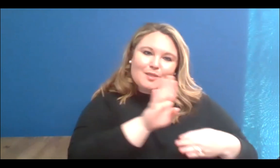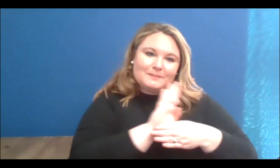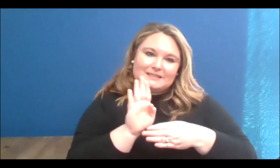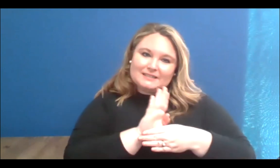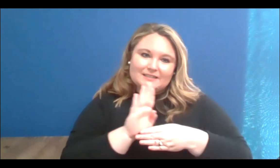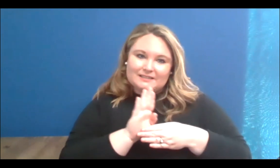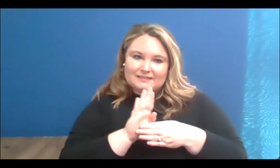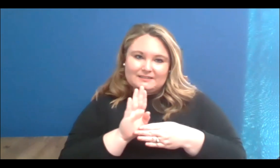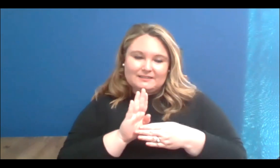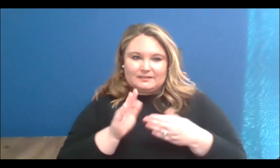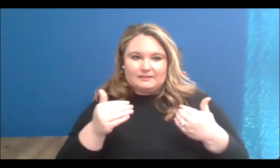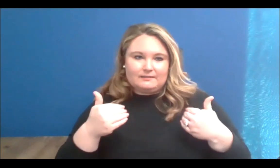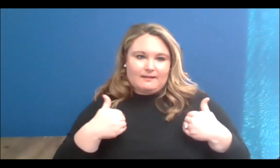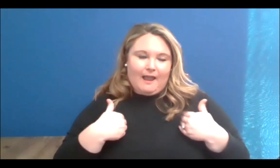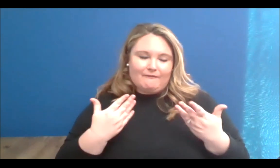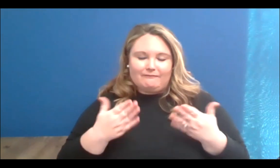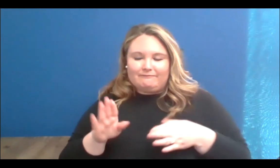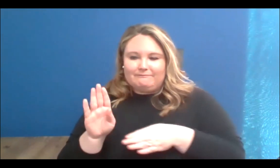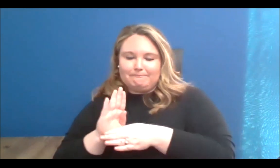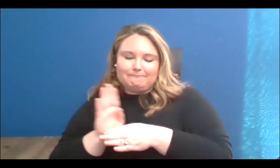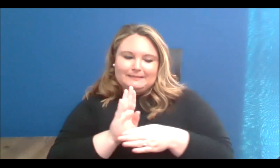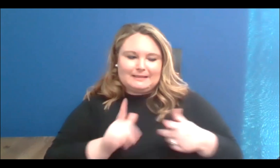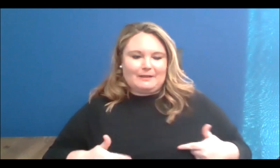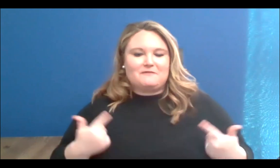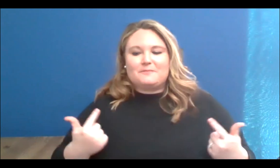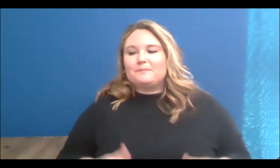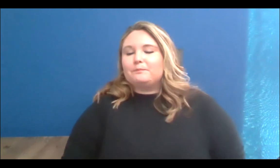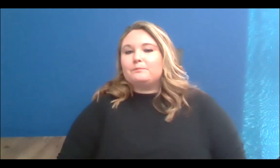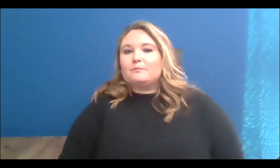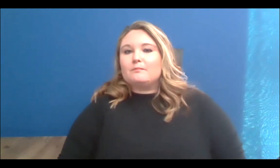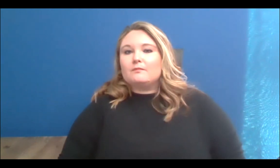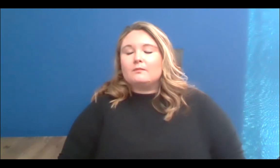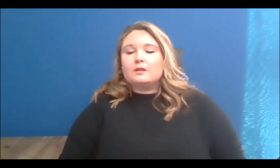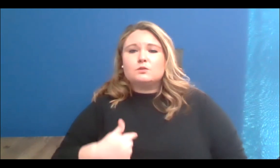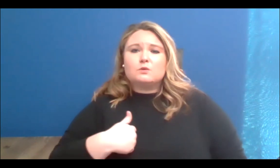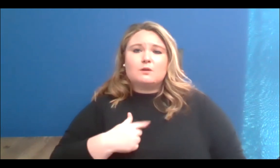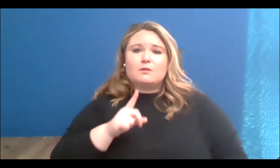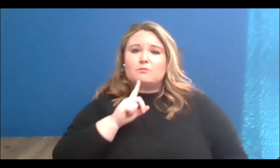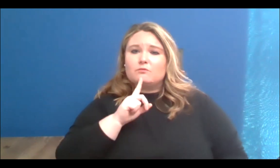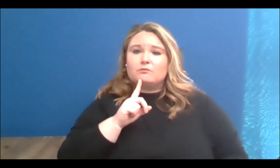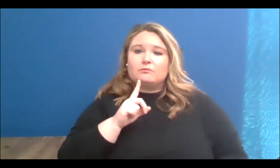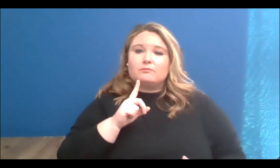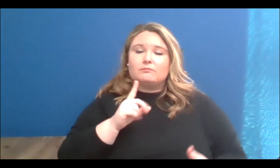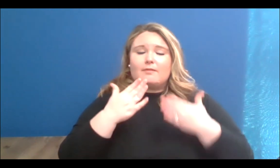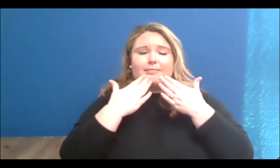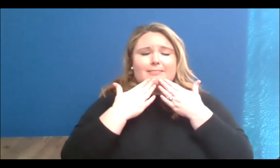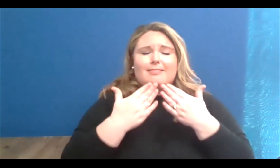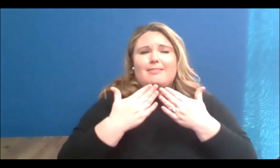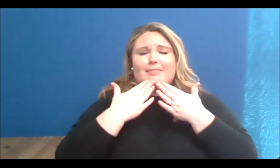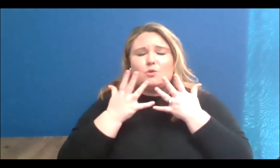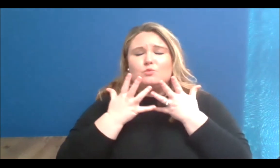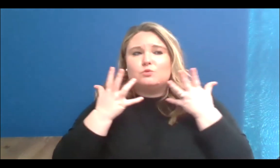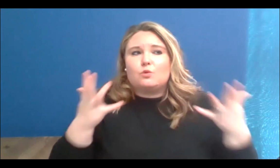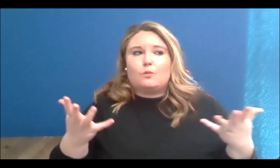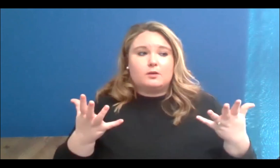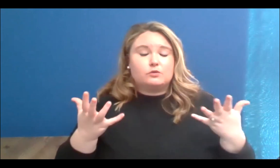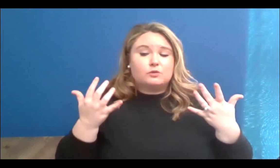labour that goes into this. With very much gratitude, I am concluding this panel,